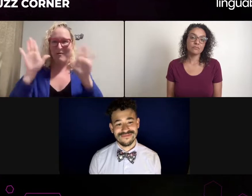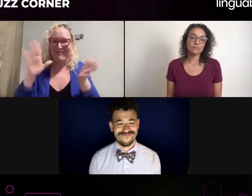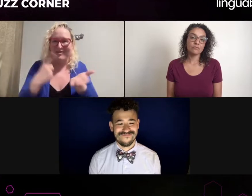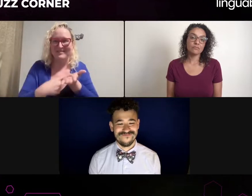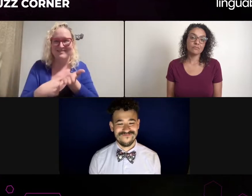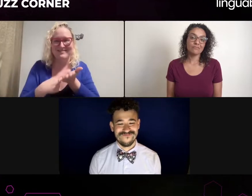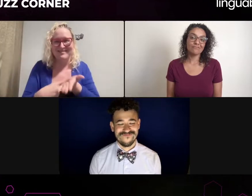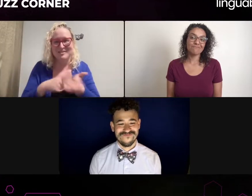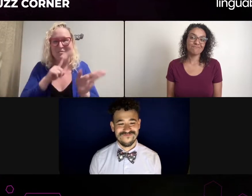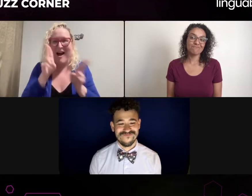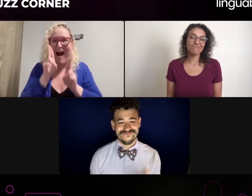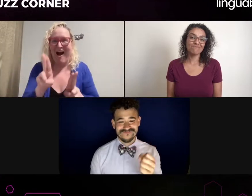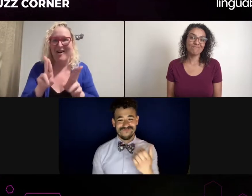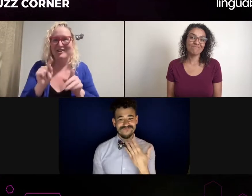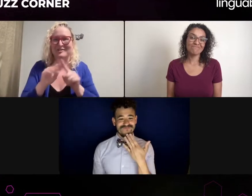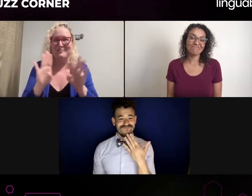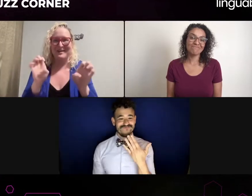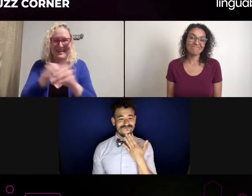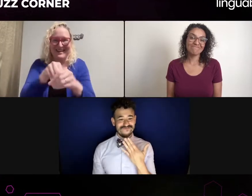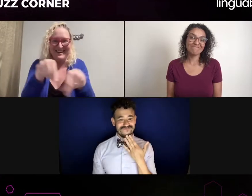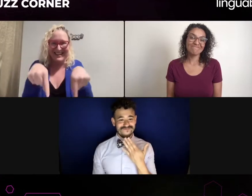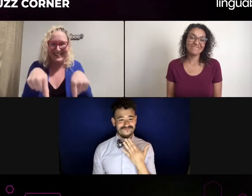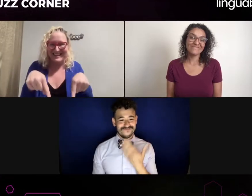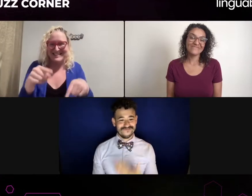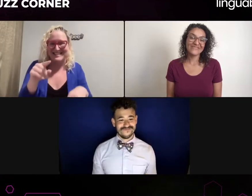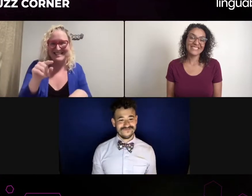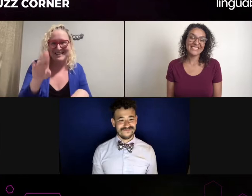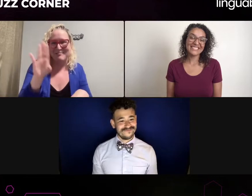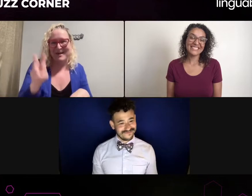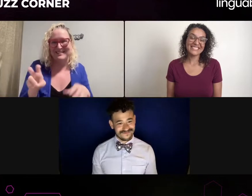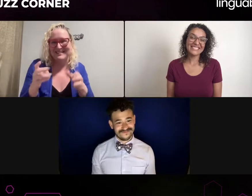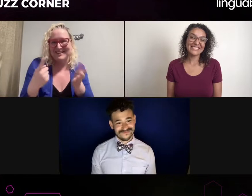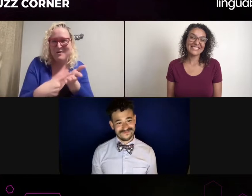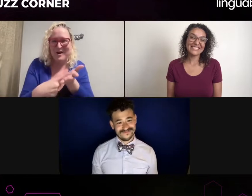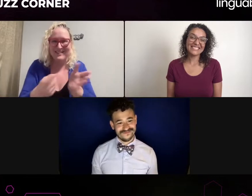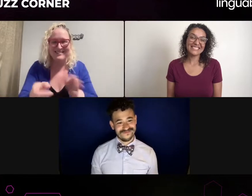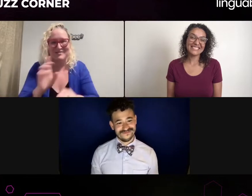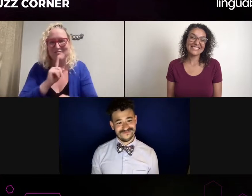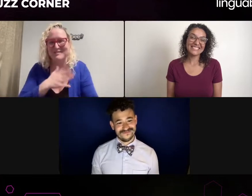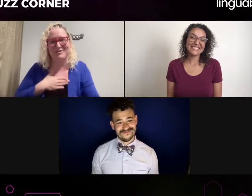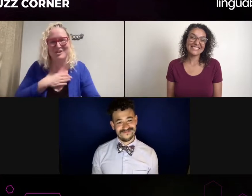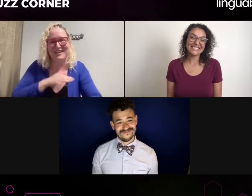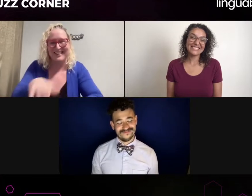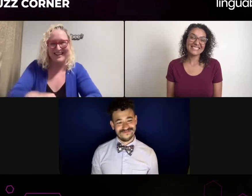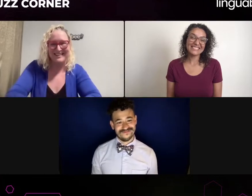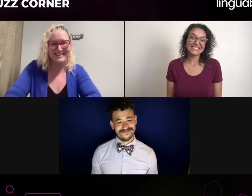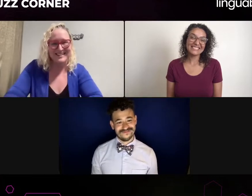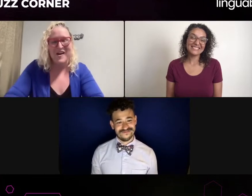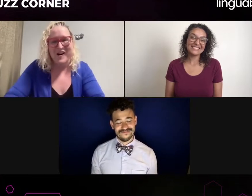in general doesn't really understand the responsibility of a deaf person. Right, or any person in Hollywood that may have disabilities.